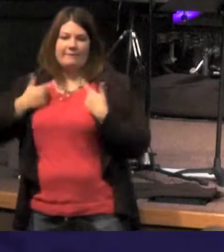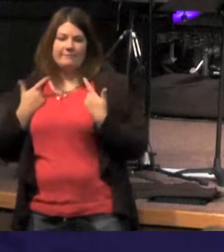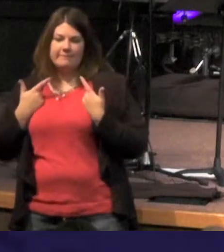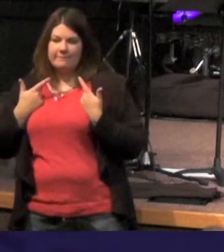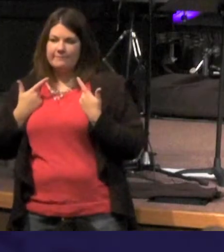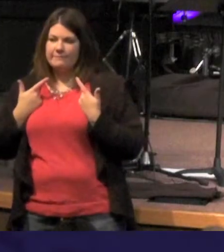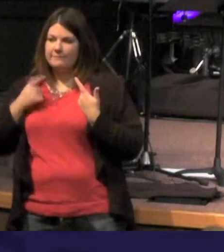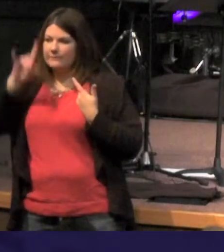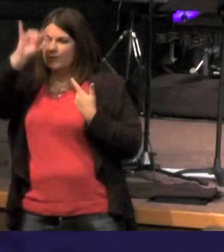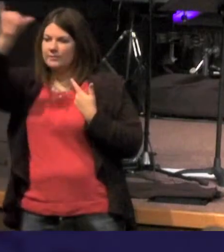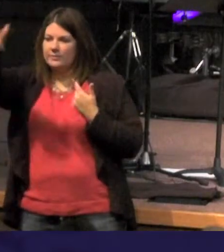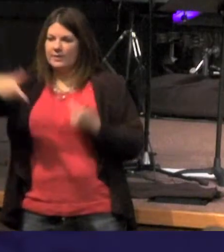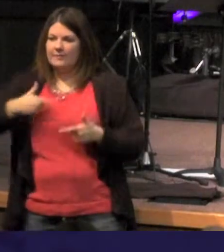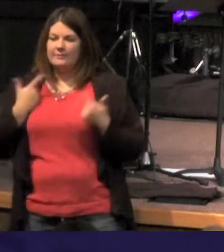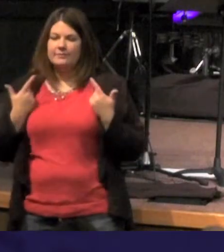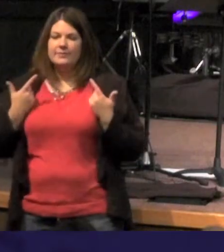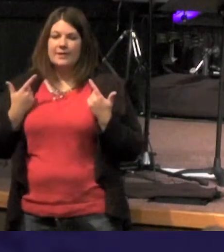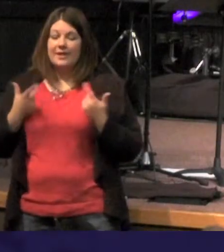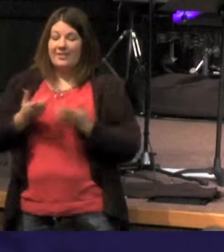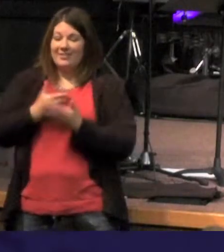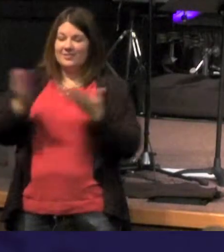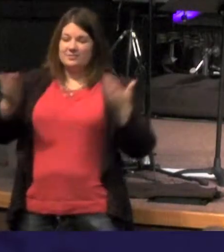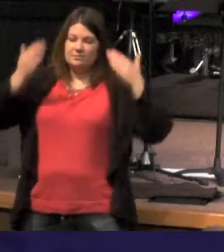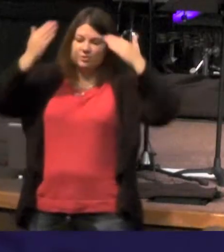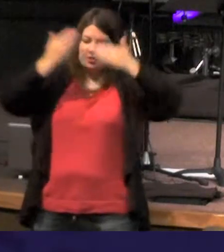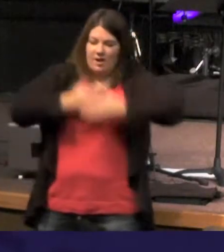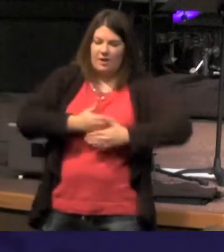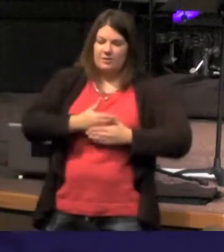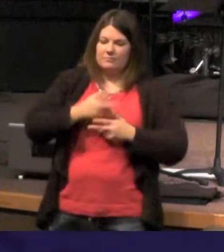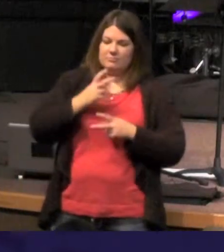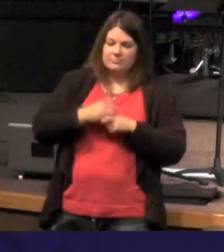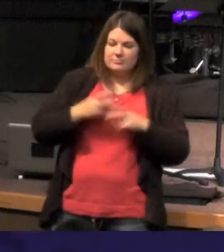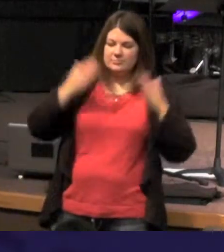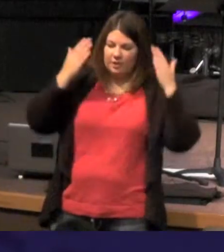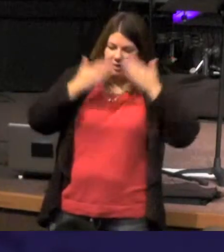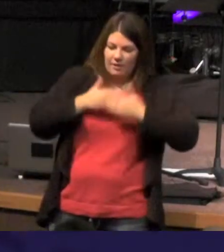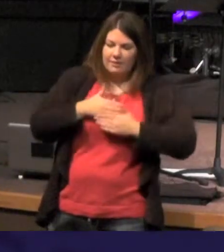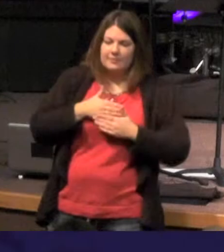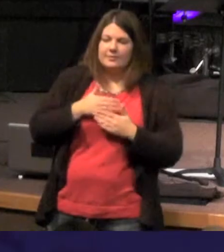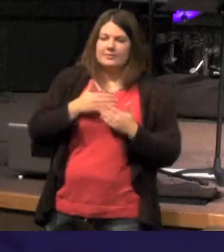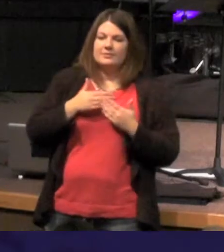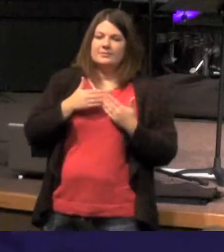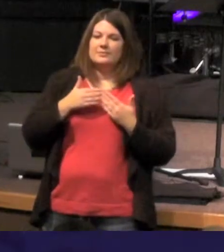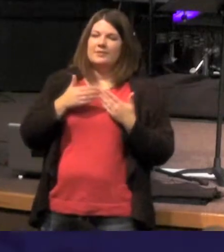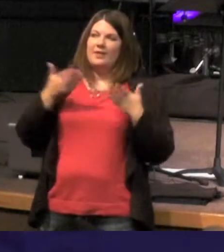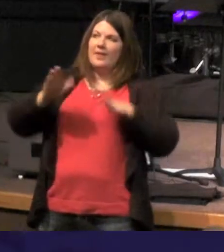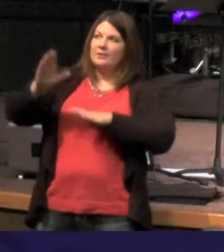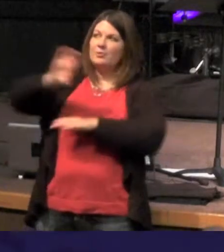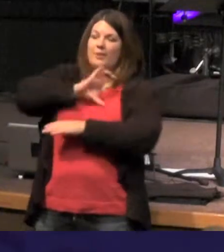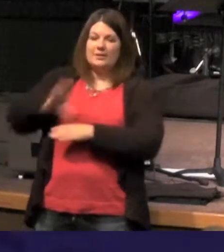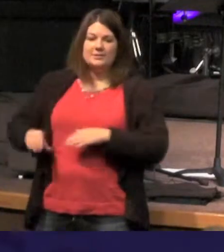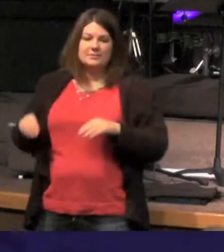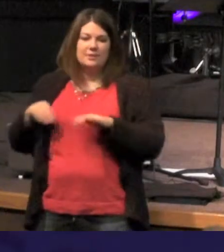life and when things get dark you need to allow Christ to come in to your world